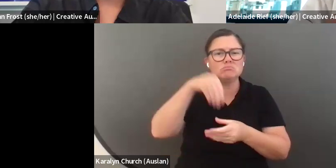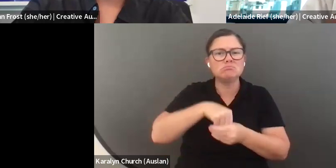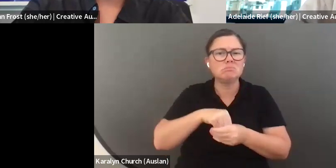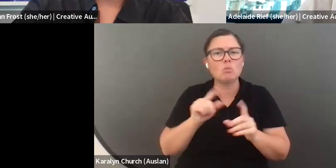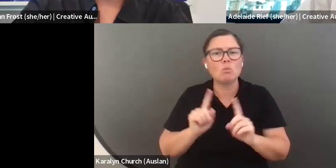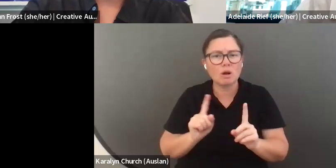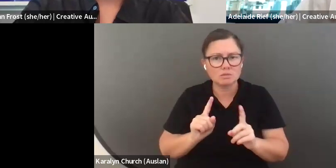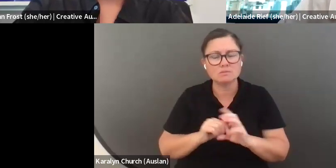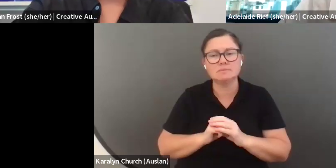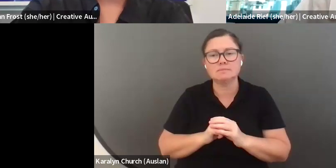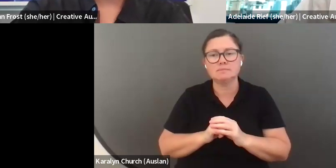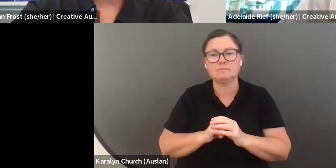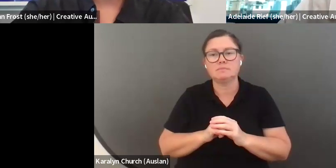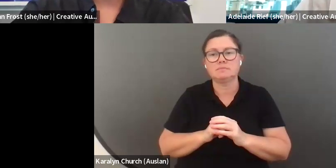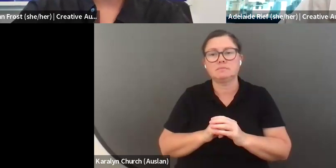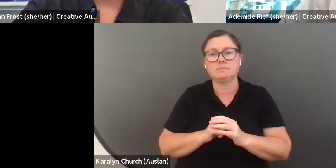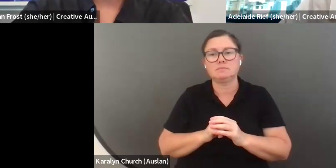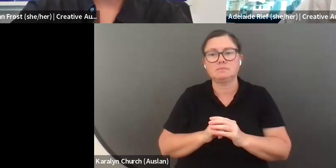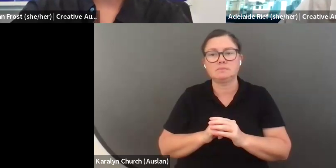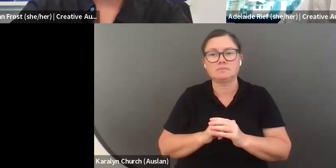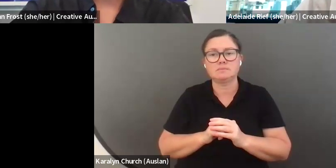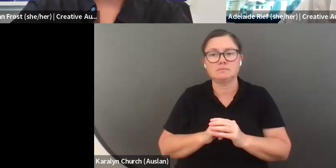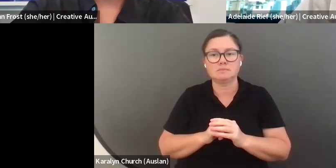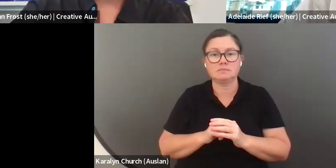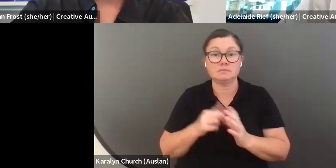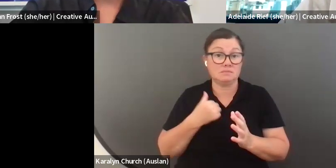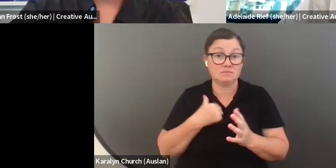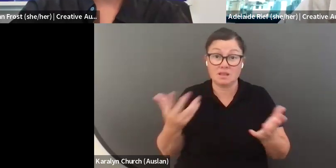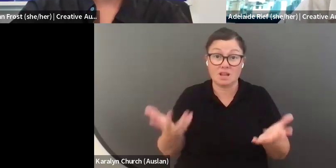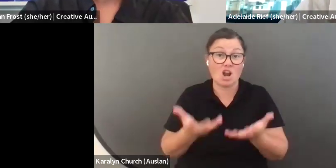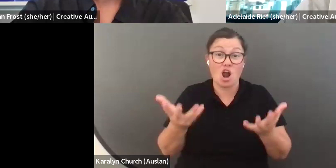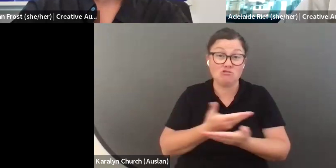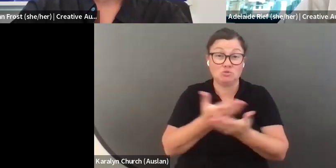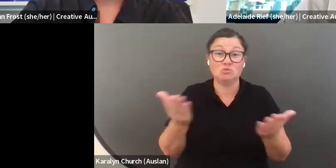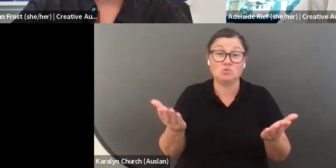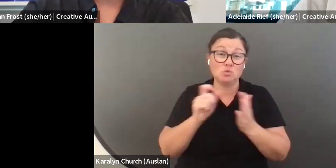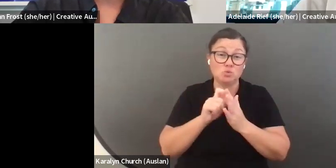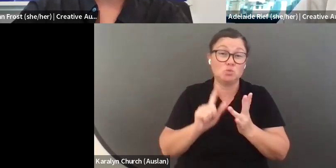video in response to these questions. We have seen a couple of responses coming through